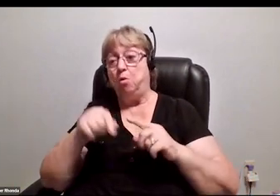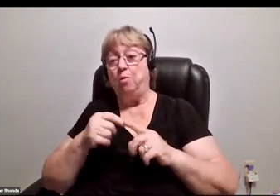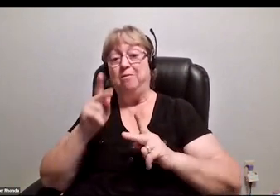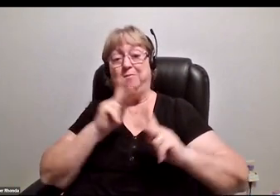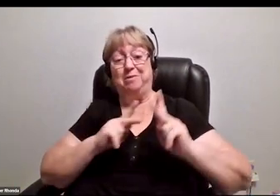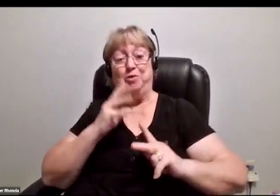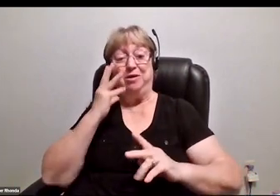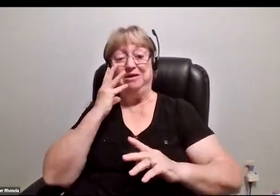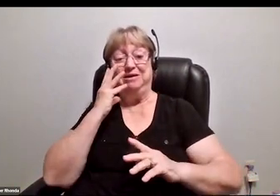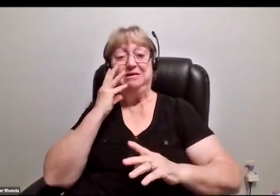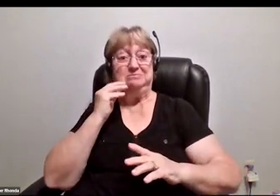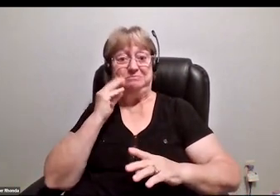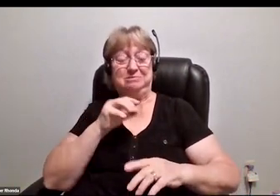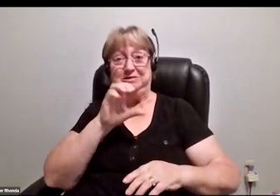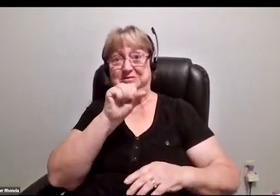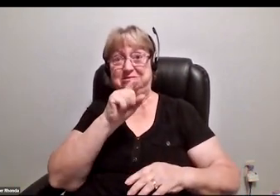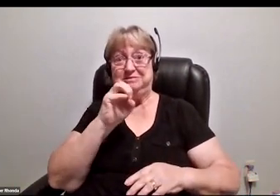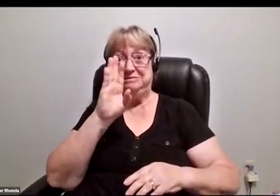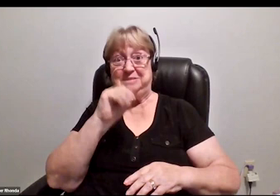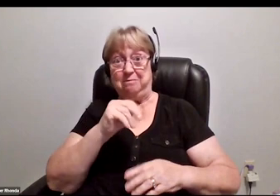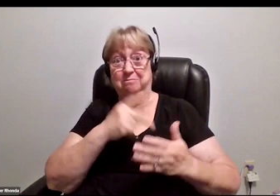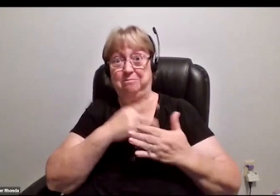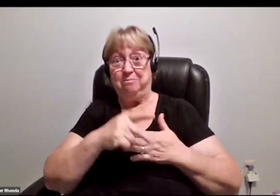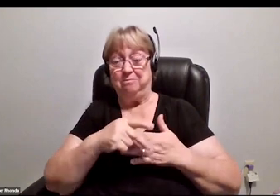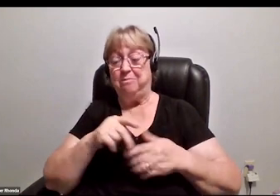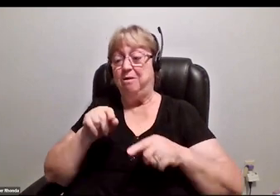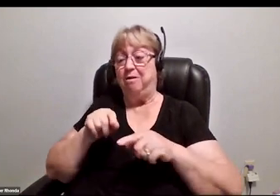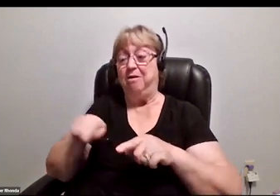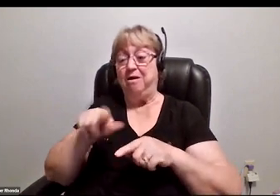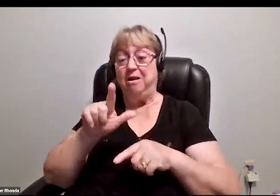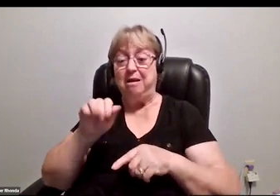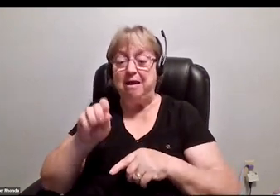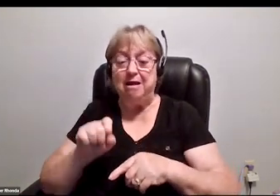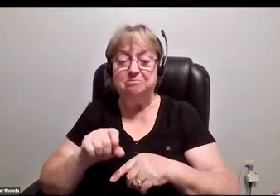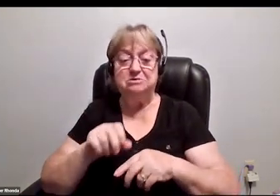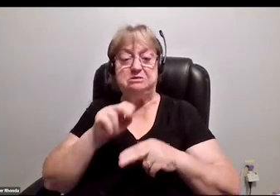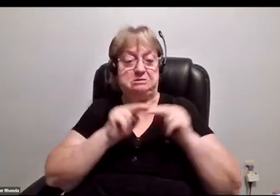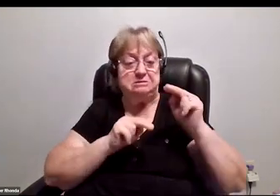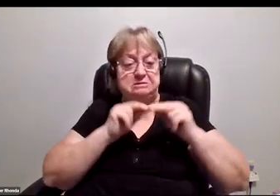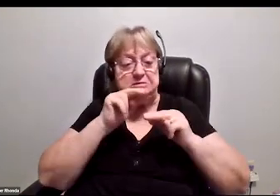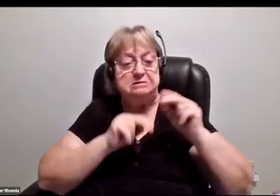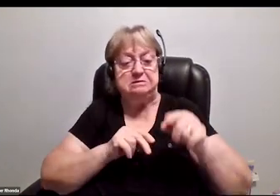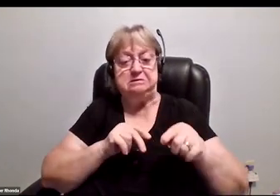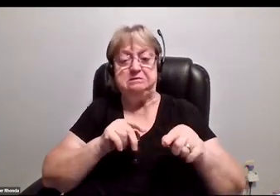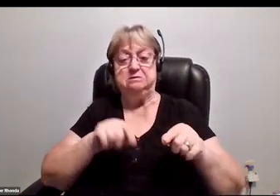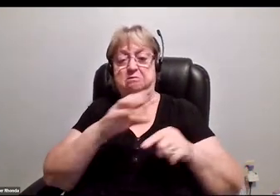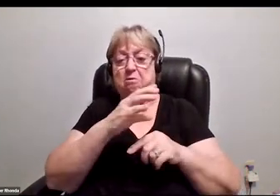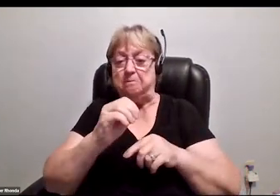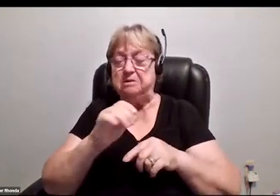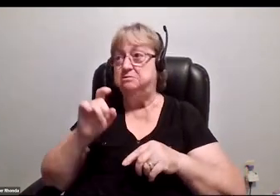go through these STEM programs, these laboratories, these facilities need to be accessible,